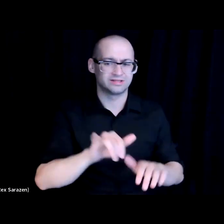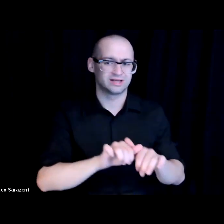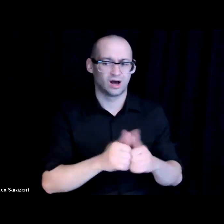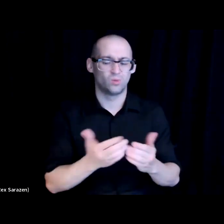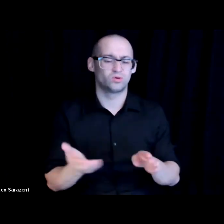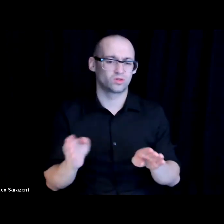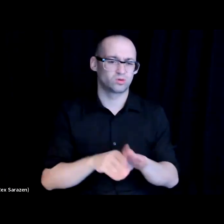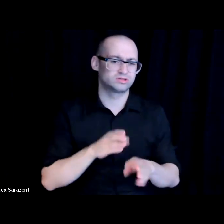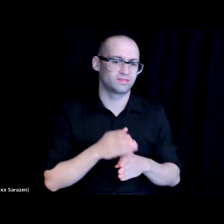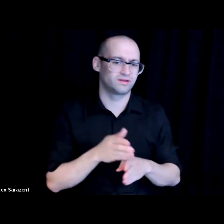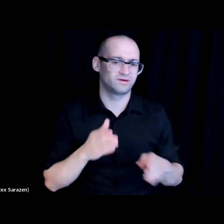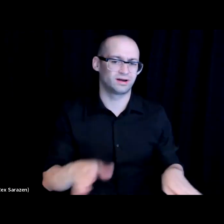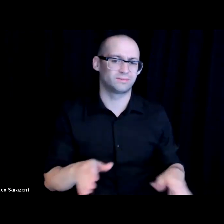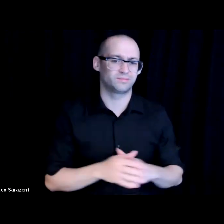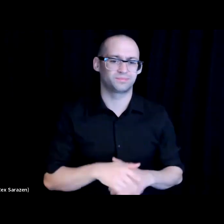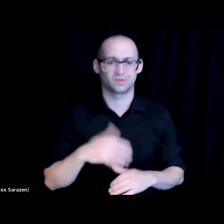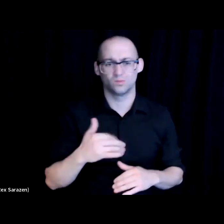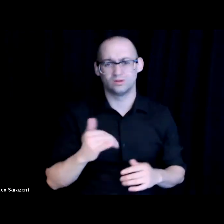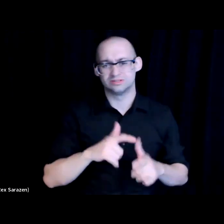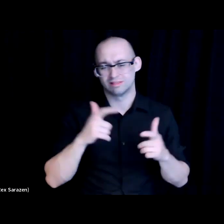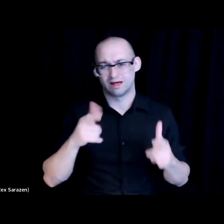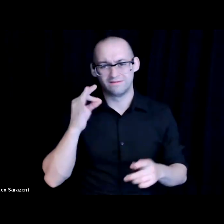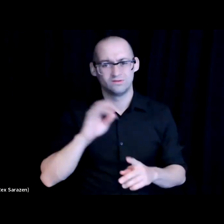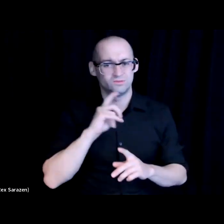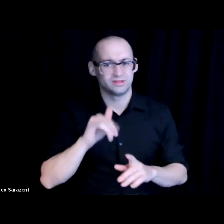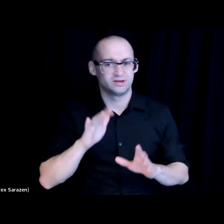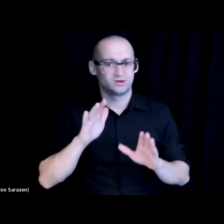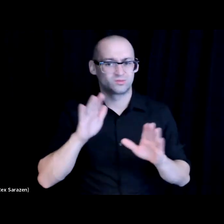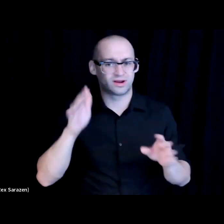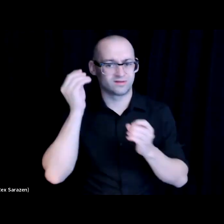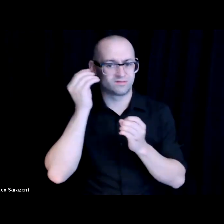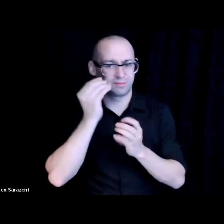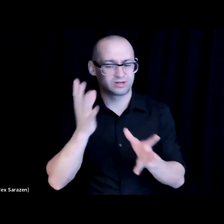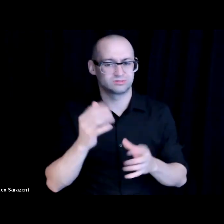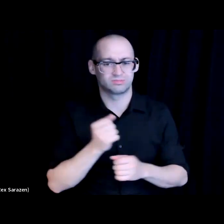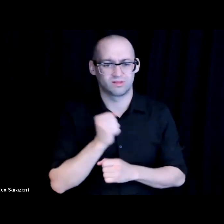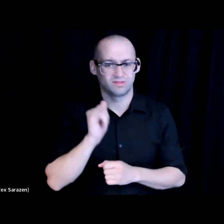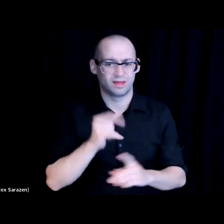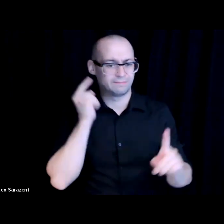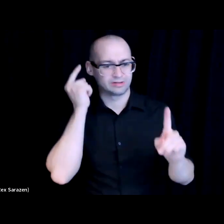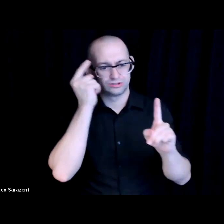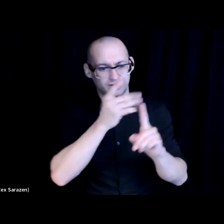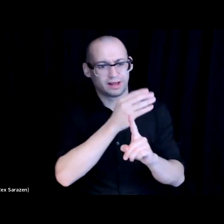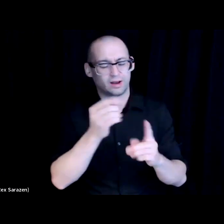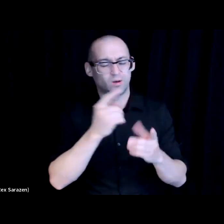Well, that is a lot of really great information, and I love the mission. I love what you're sharing.